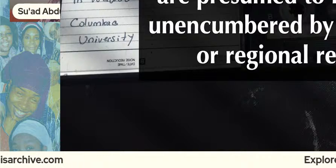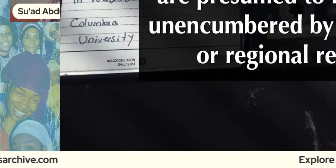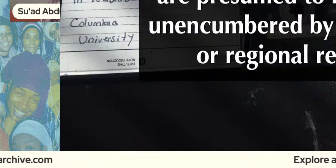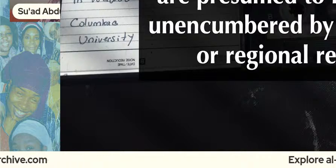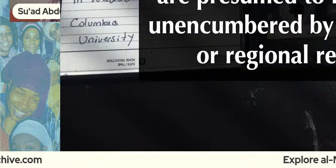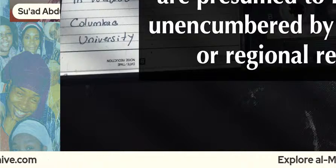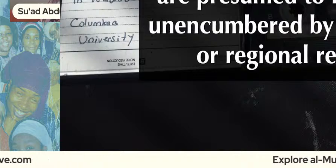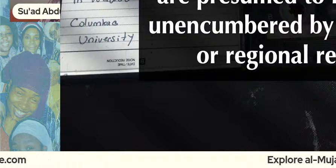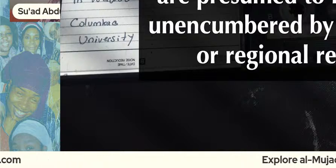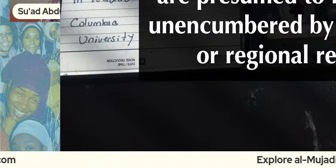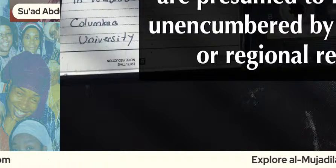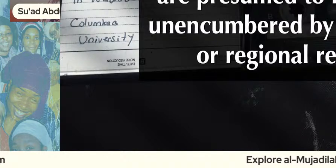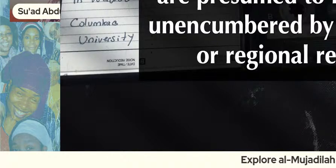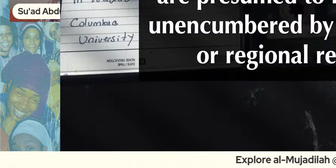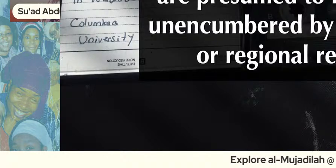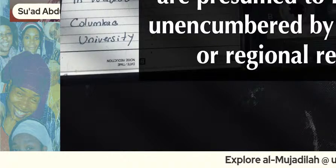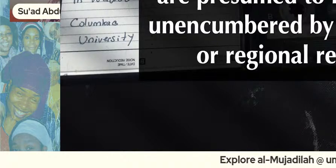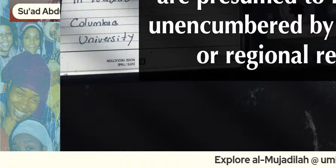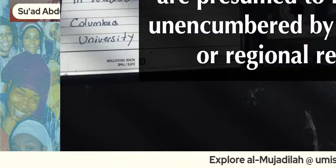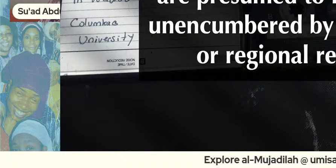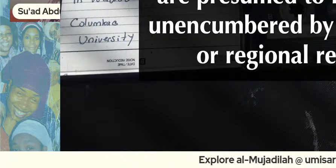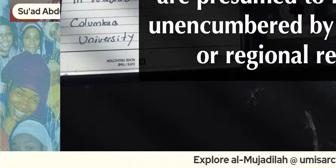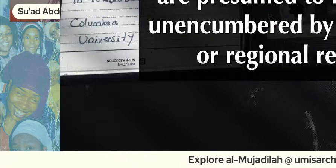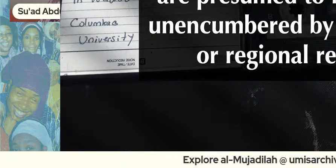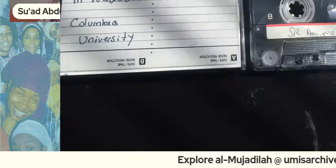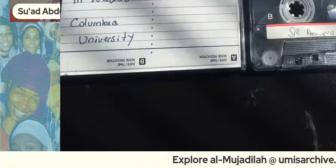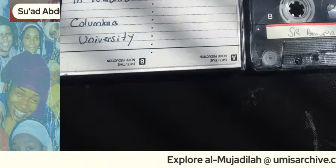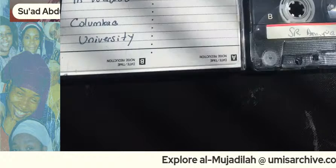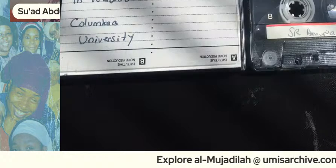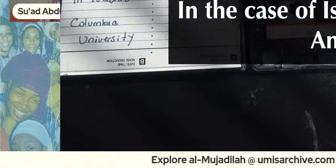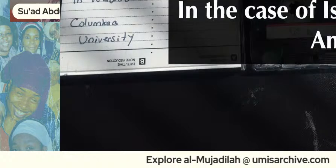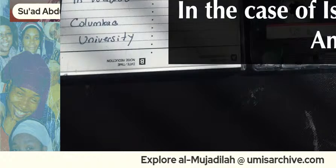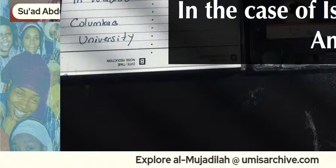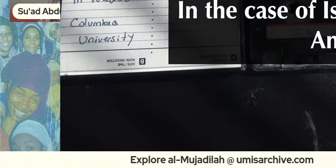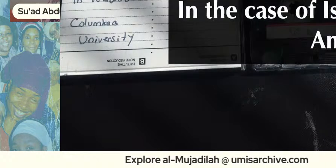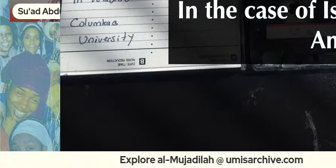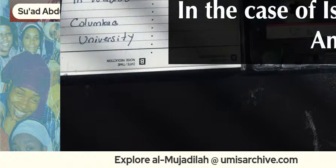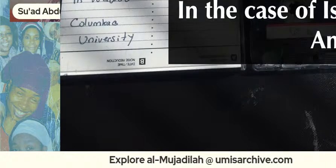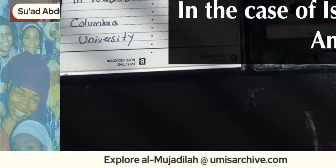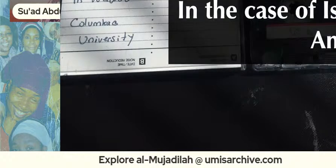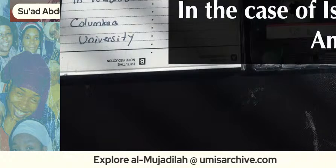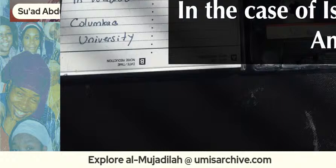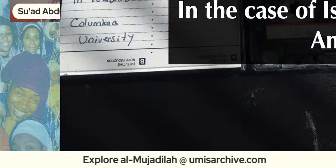to remain unencumbered by global or regional realities in the case of islam in america